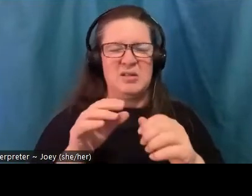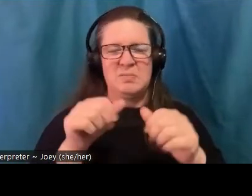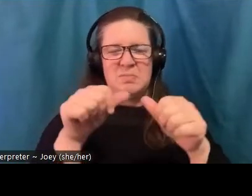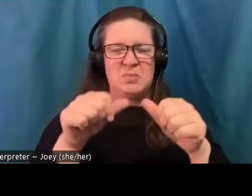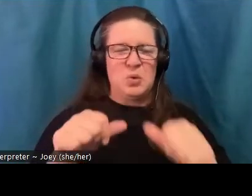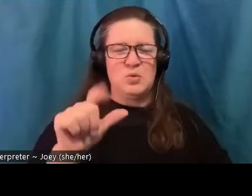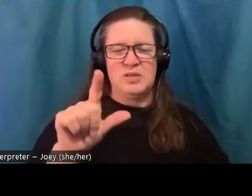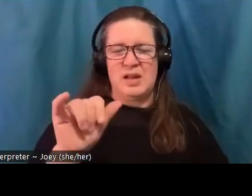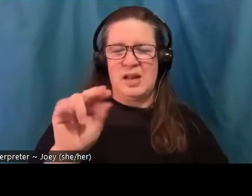is a really good one.